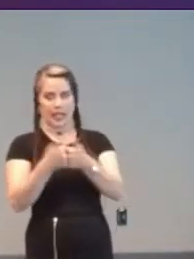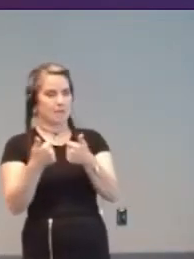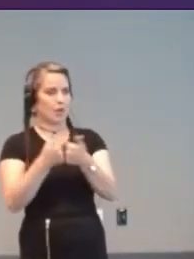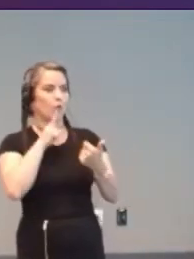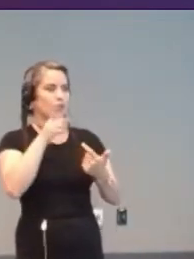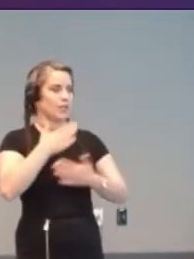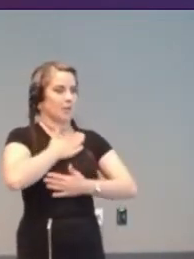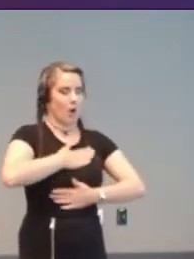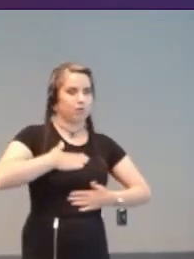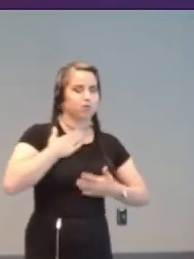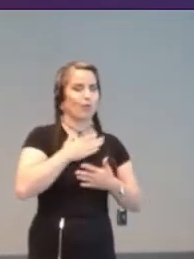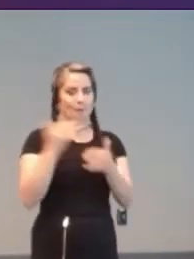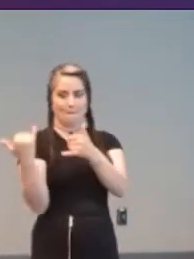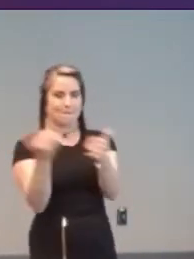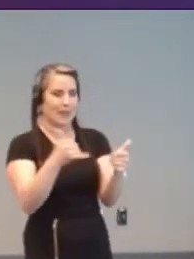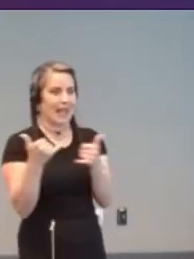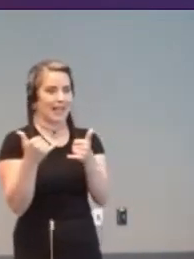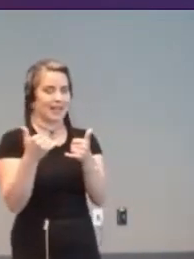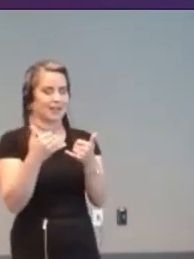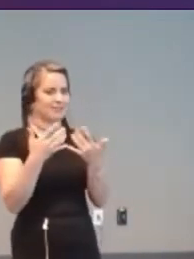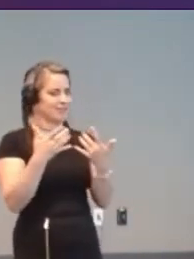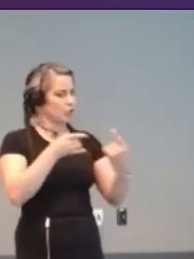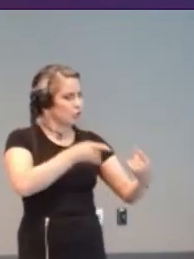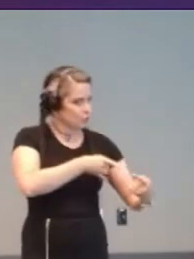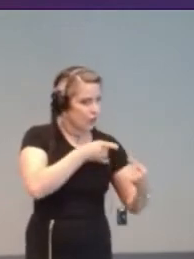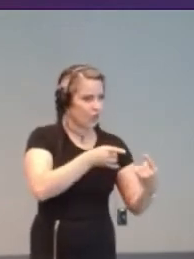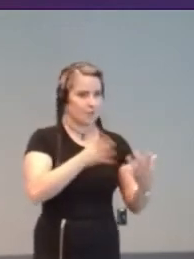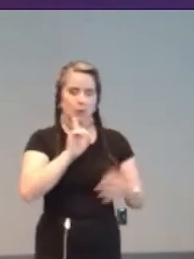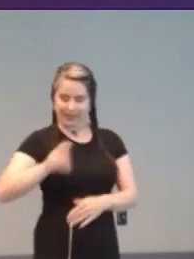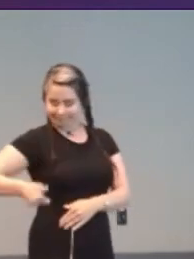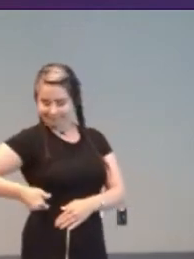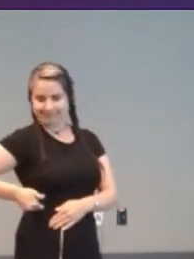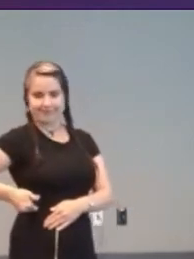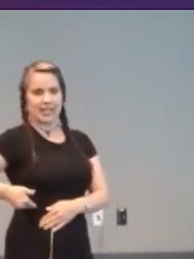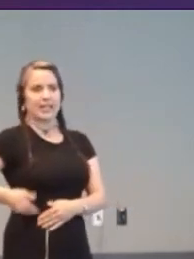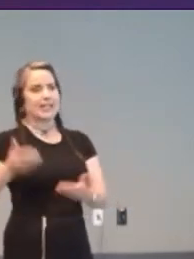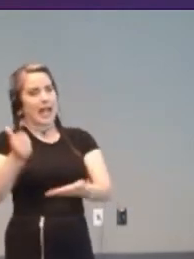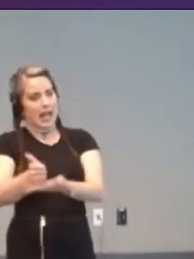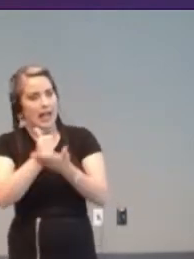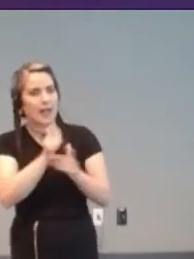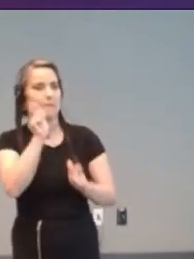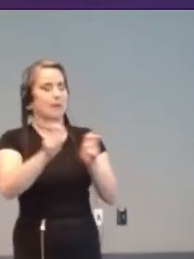knowledge of what it is to struggle, the instinct to help those we care for, and the